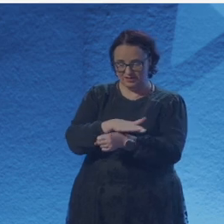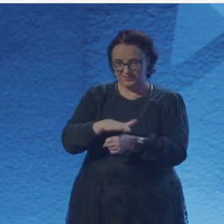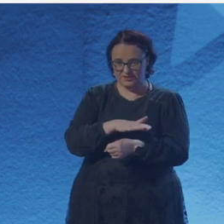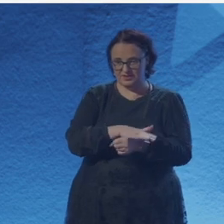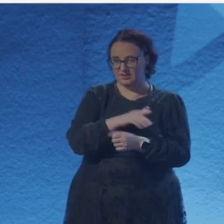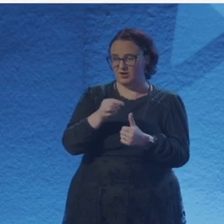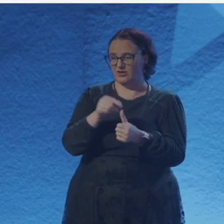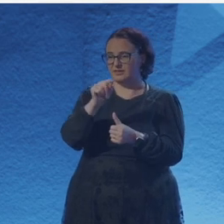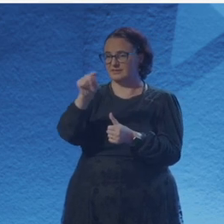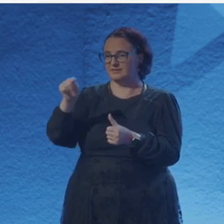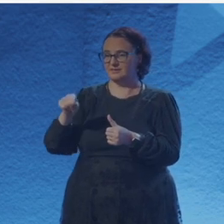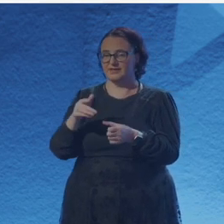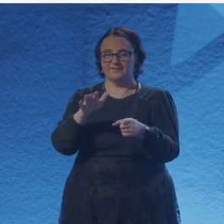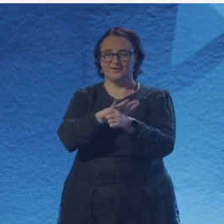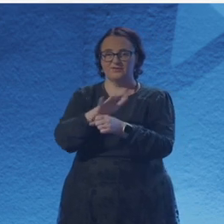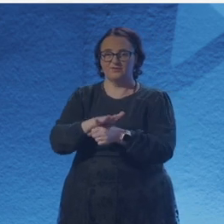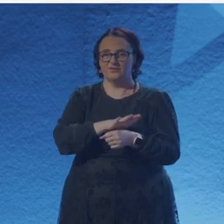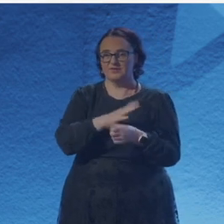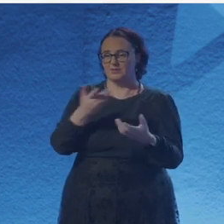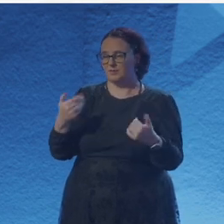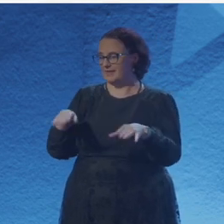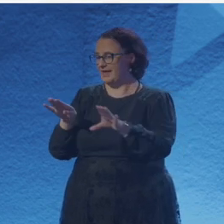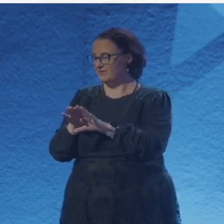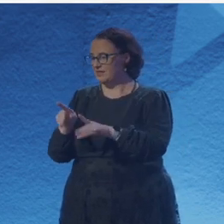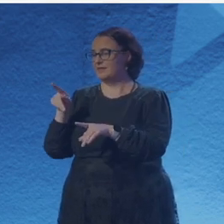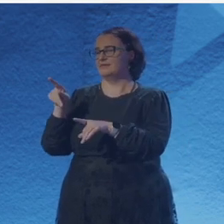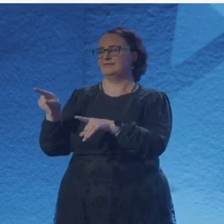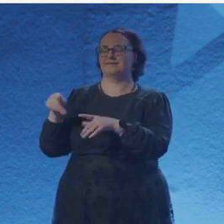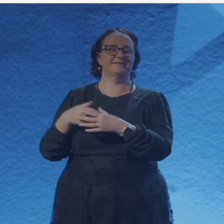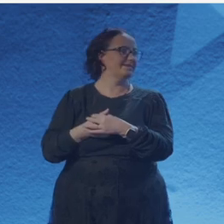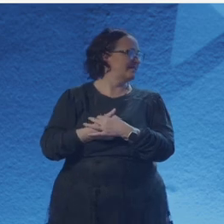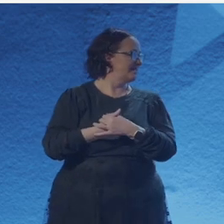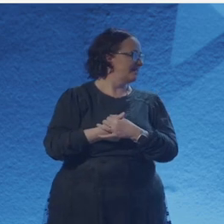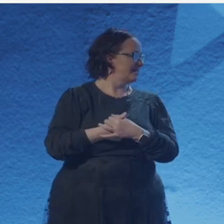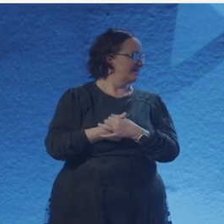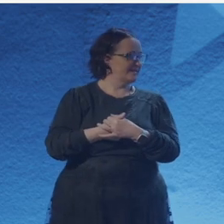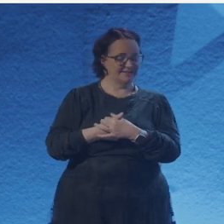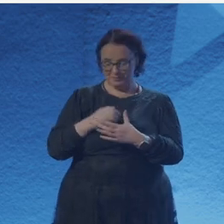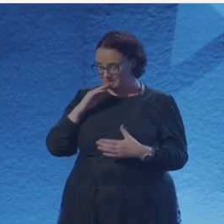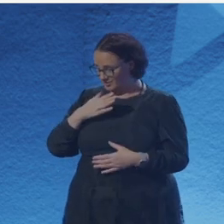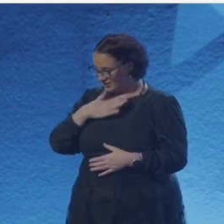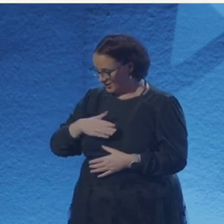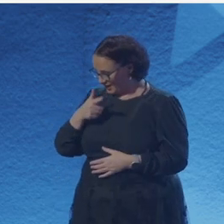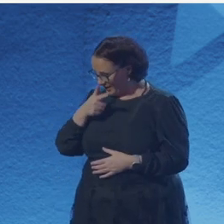When I got to the the classes, the the car maintenance was